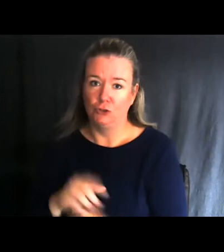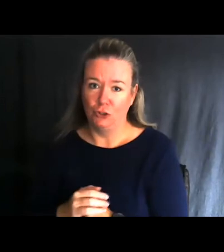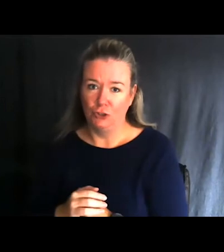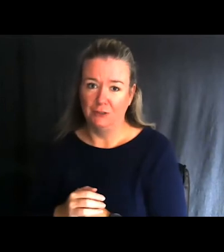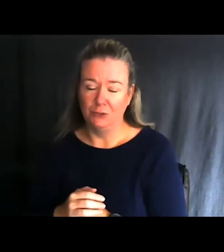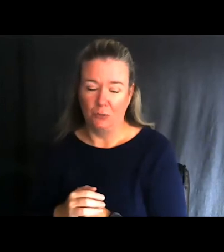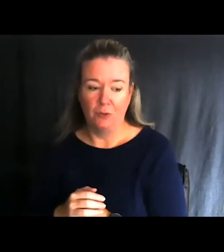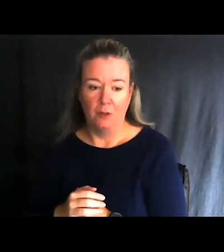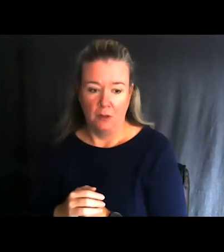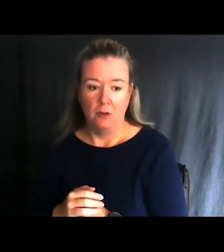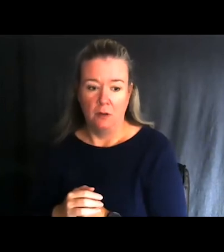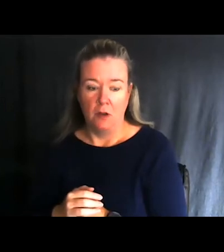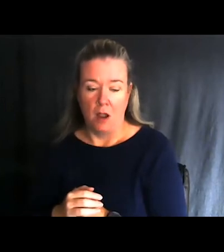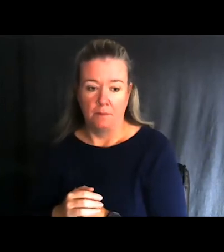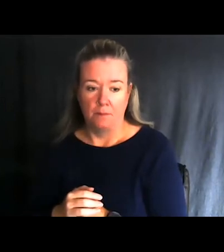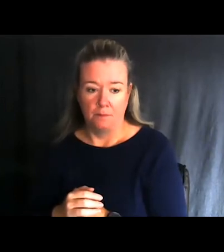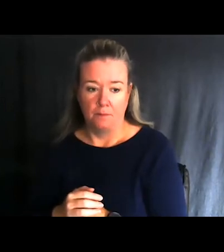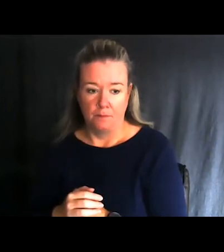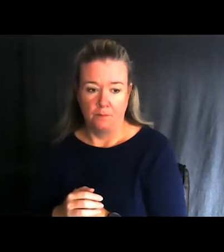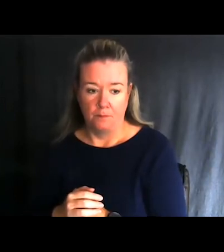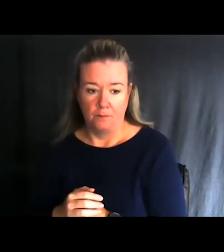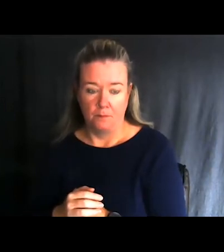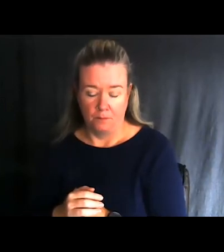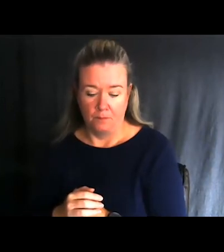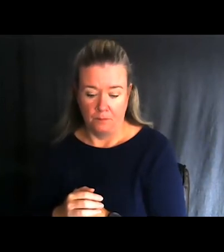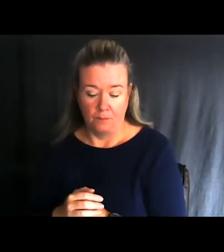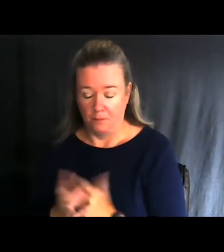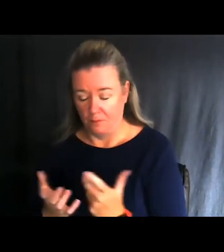It’s been a good time.